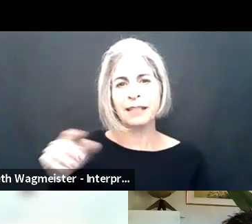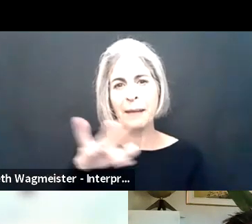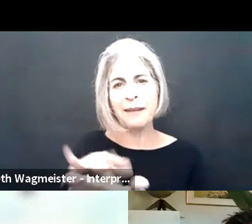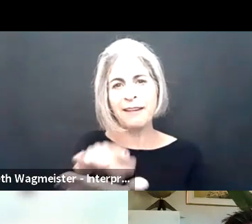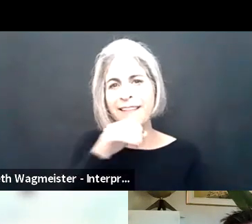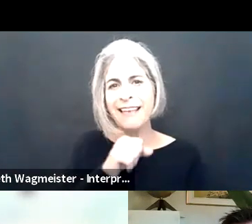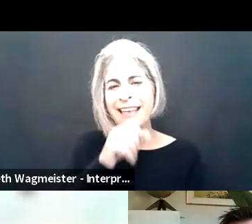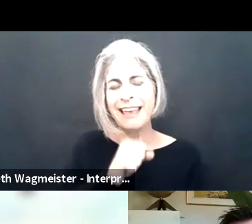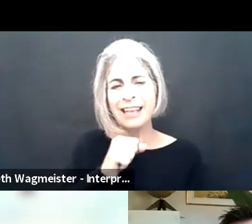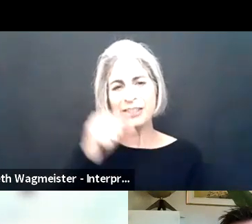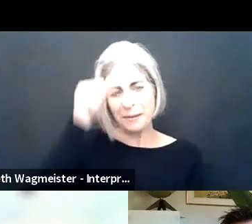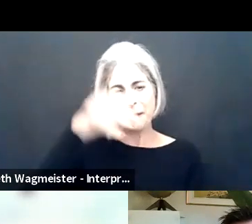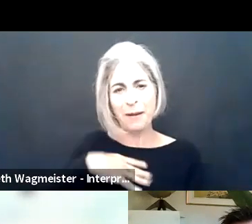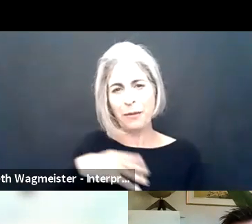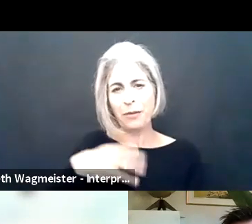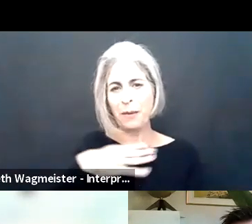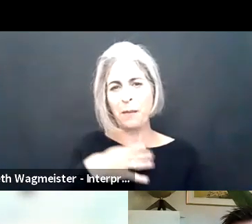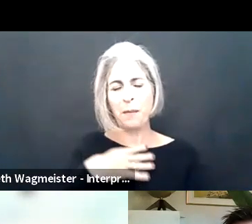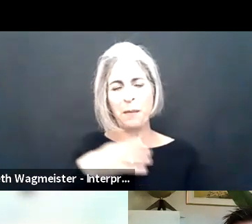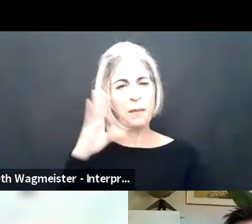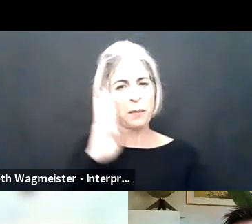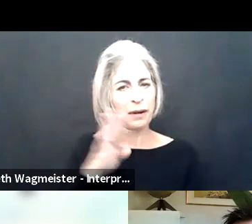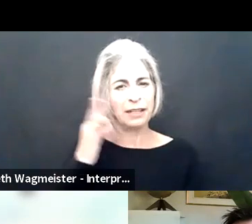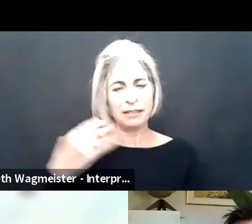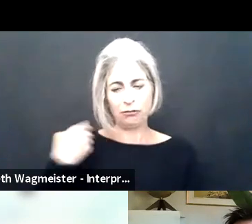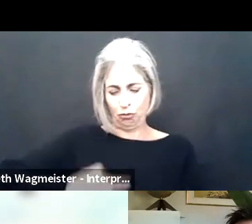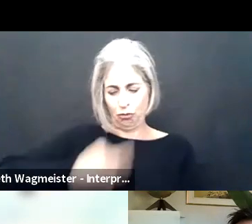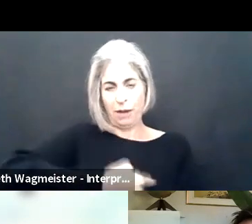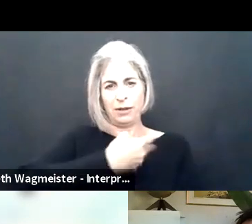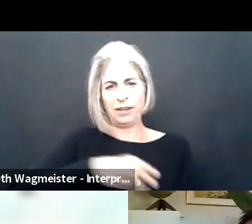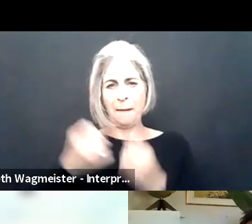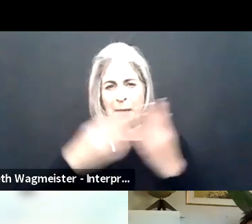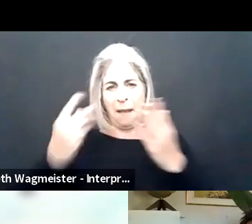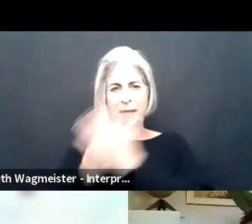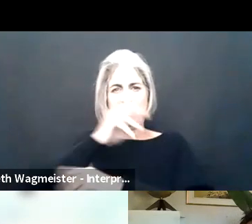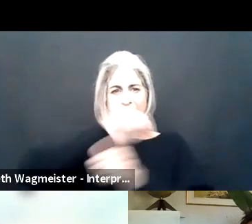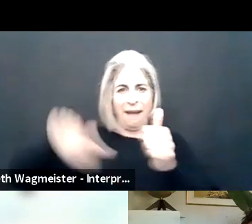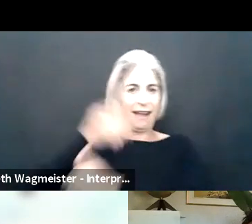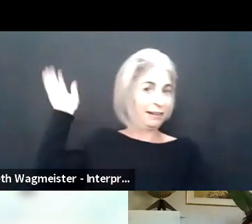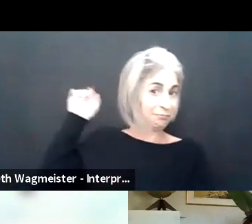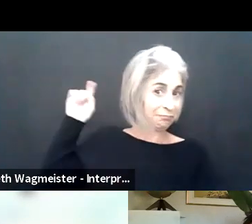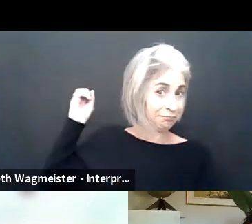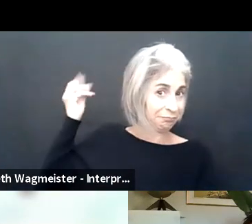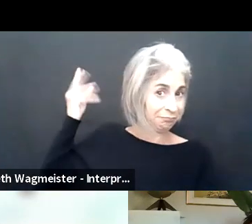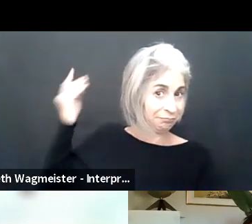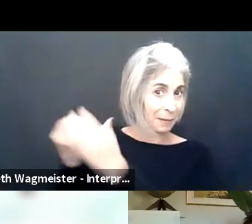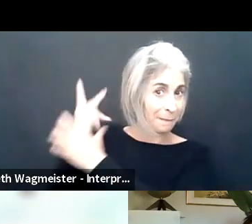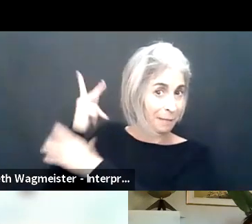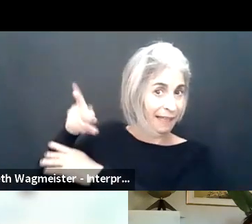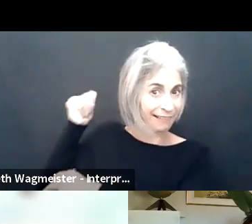accessibility for (indiscernible) globally. I'm a middle aged white male with brown